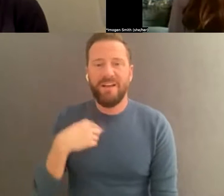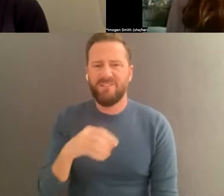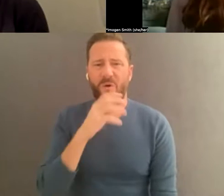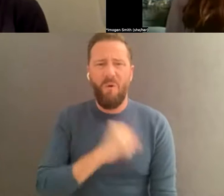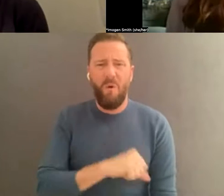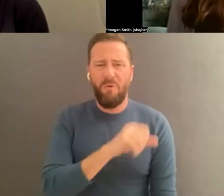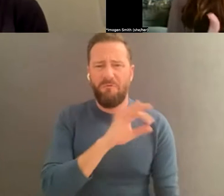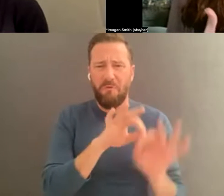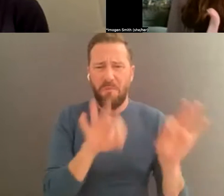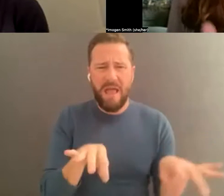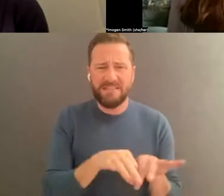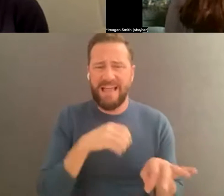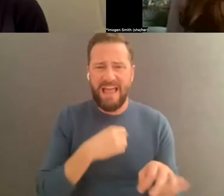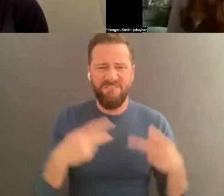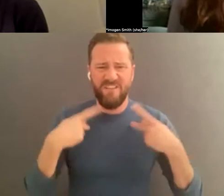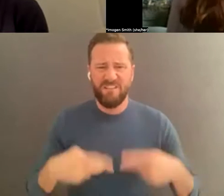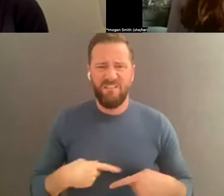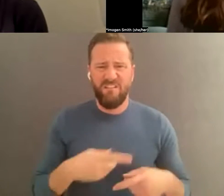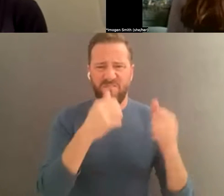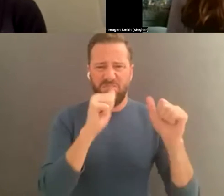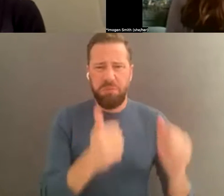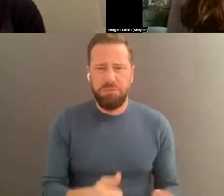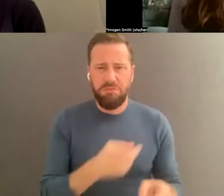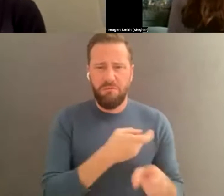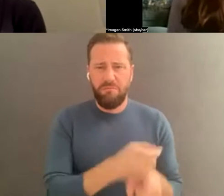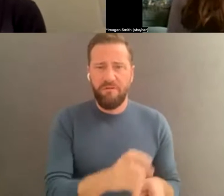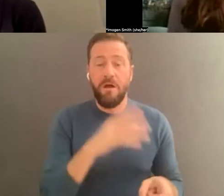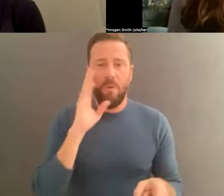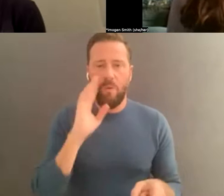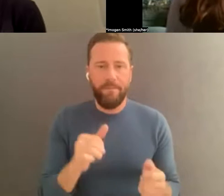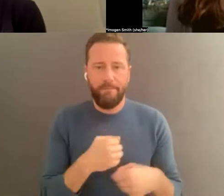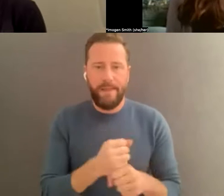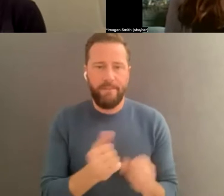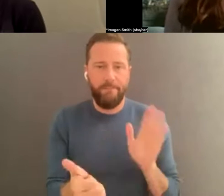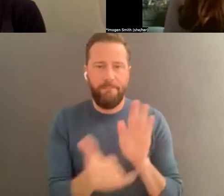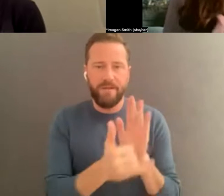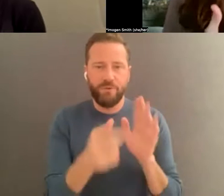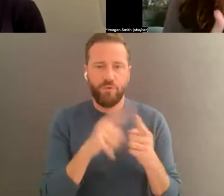obsolescent formats and physical deterioration ultimately will make it impossible for those to be salvage